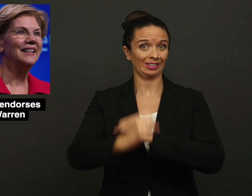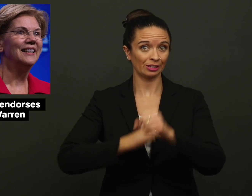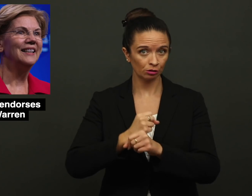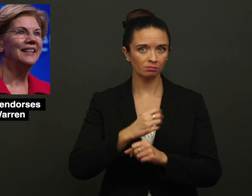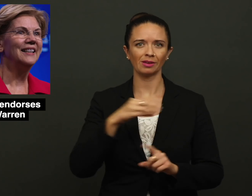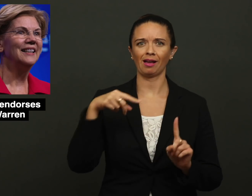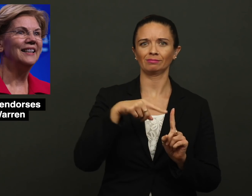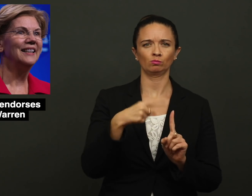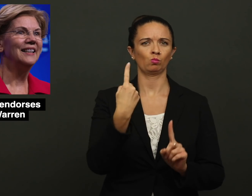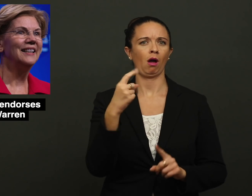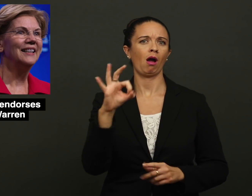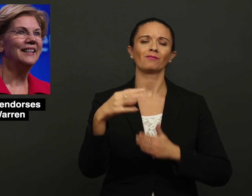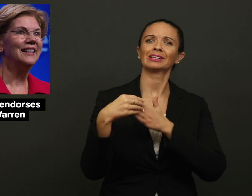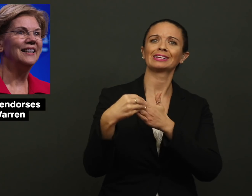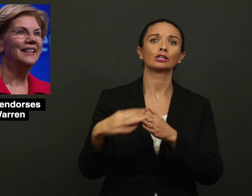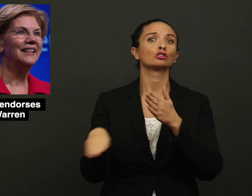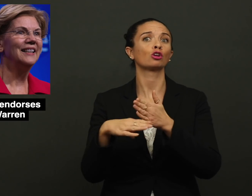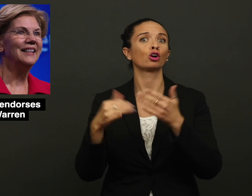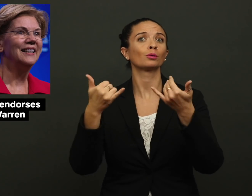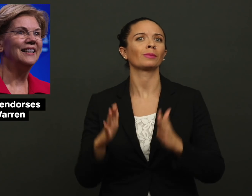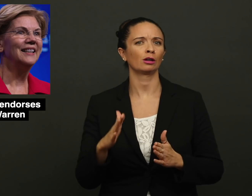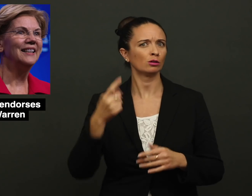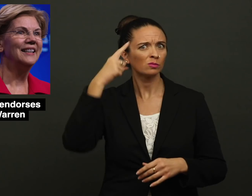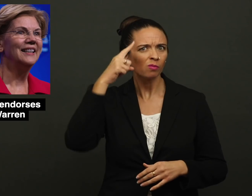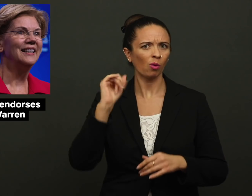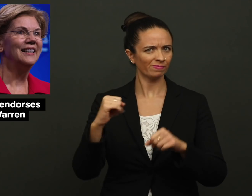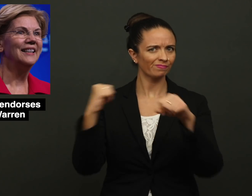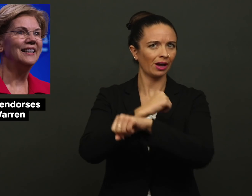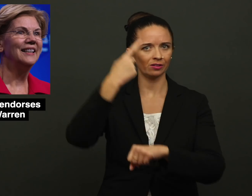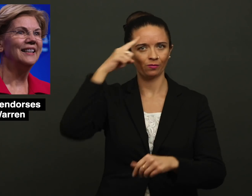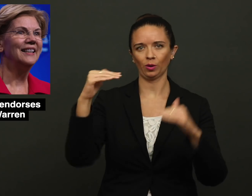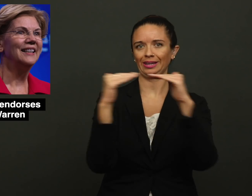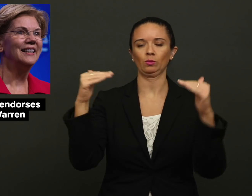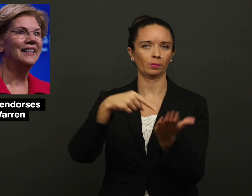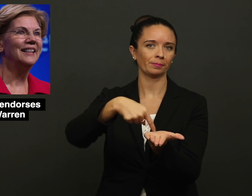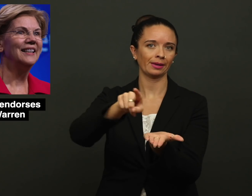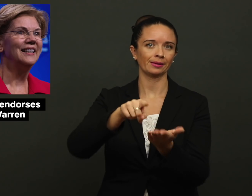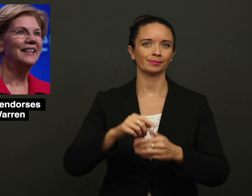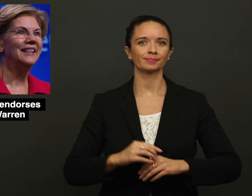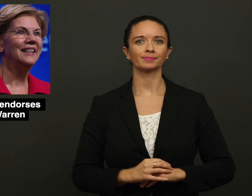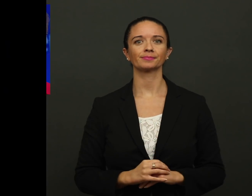of the Year and has been one of the leading soccer players in the fight for equal pay.